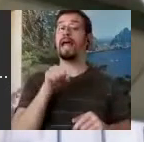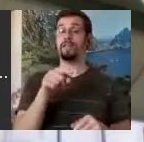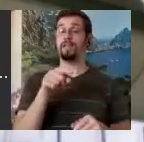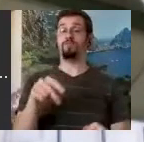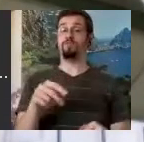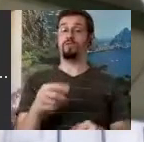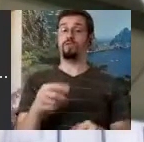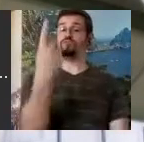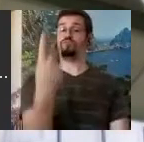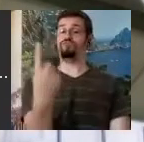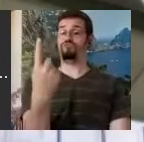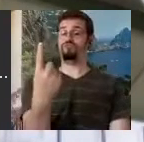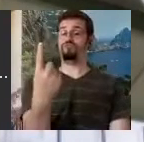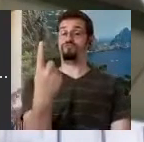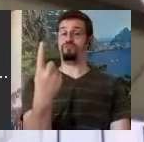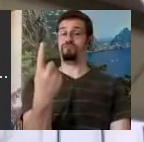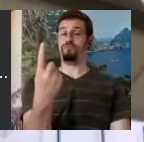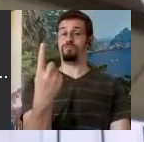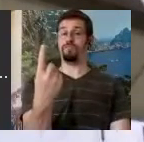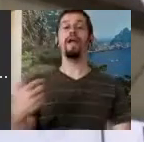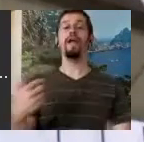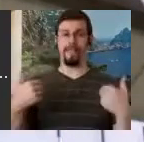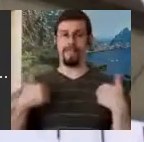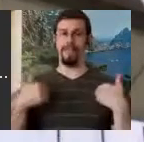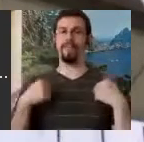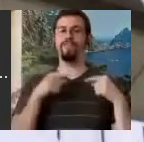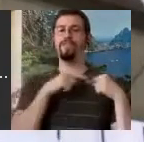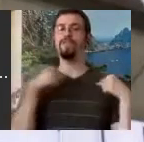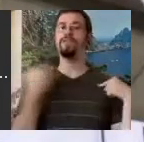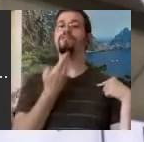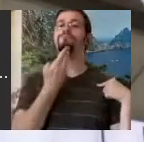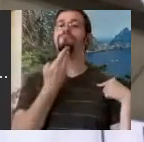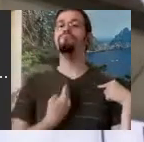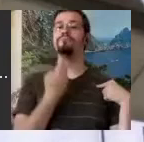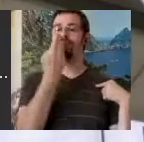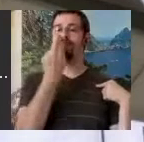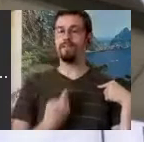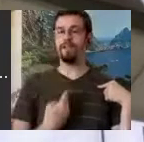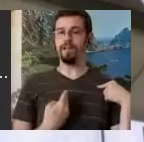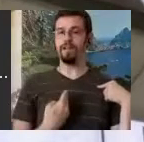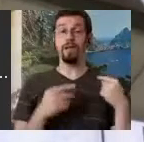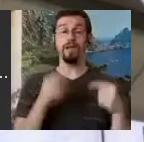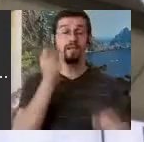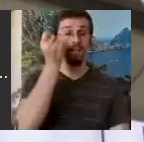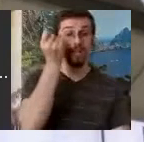little Face Direction Line. And, BUT, the Movement Arrows are almost exactly the